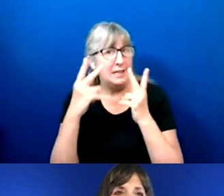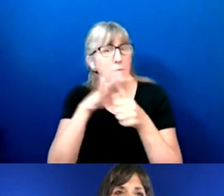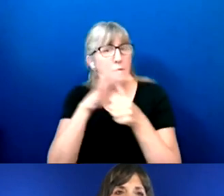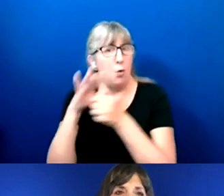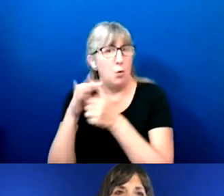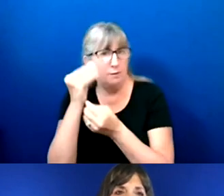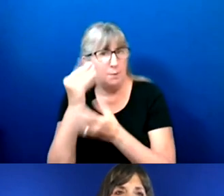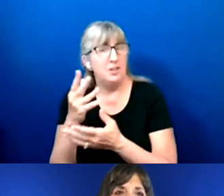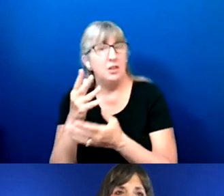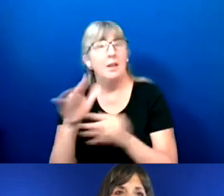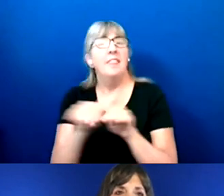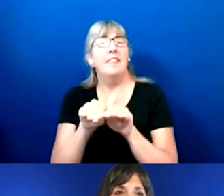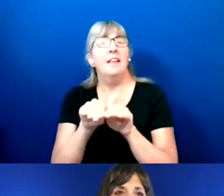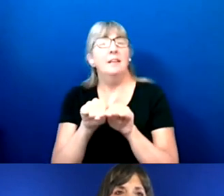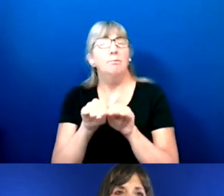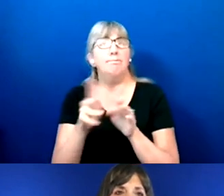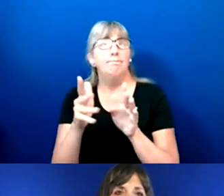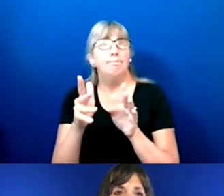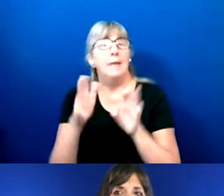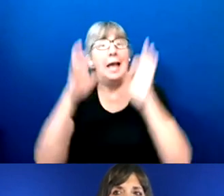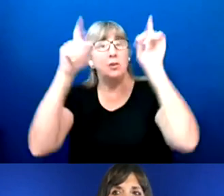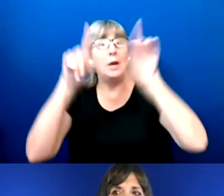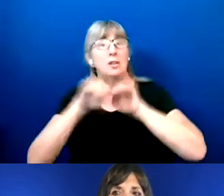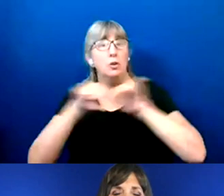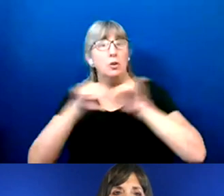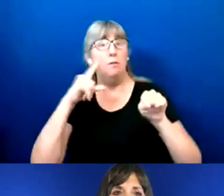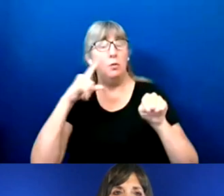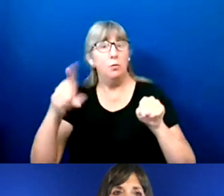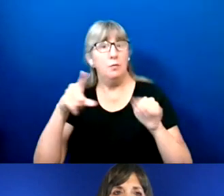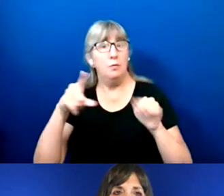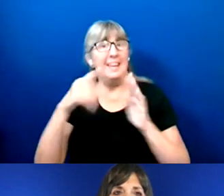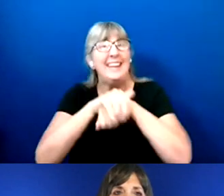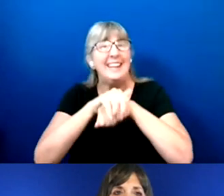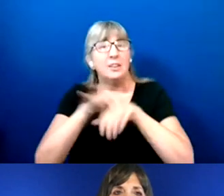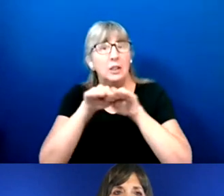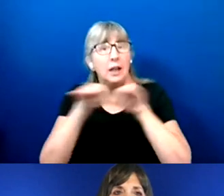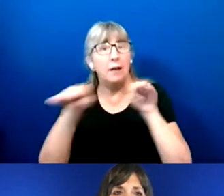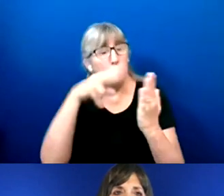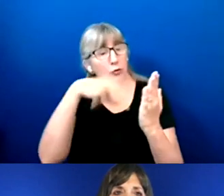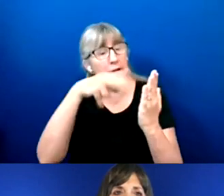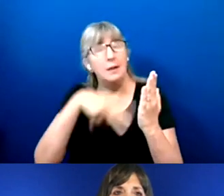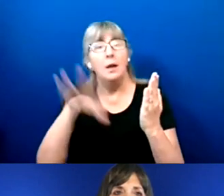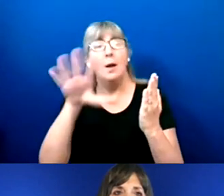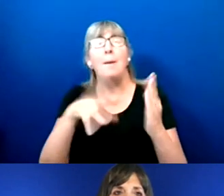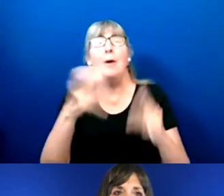level, or the English level is around 12th grade or higher.